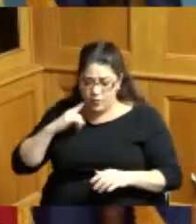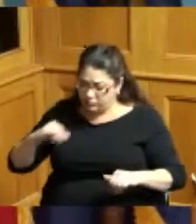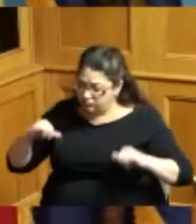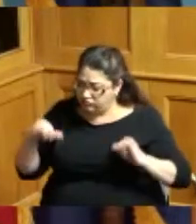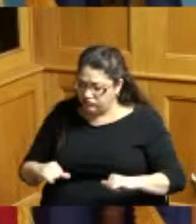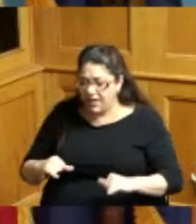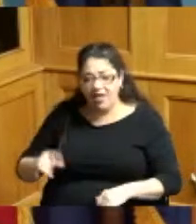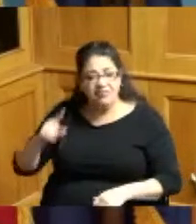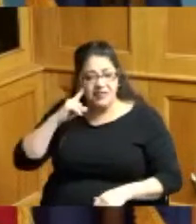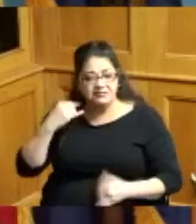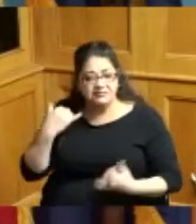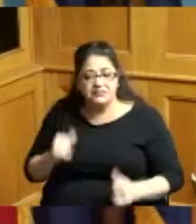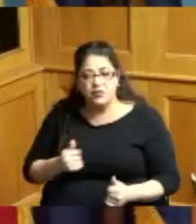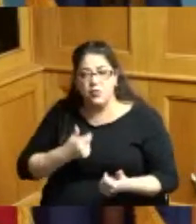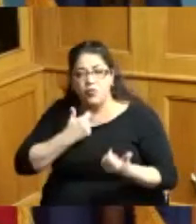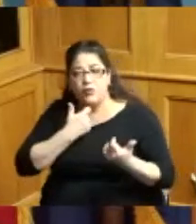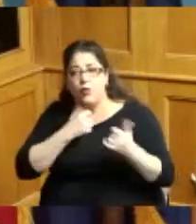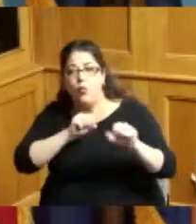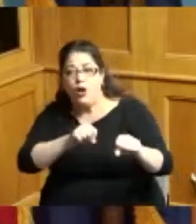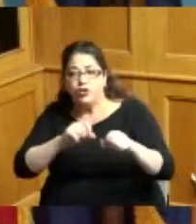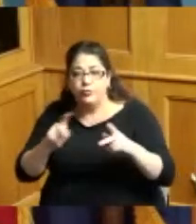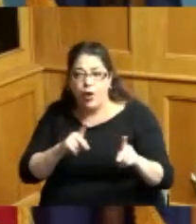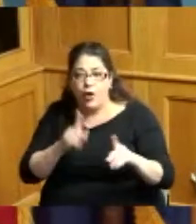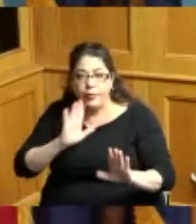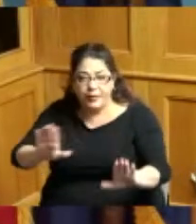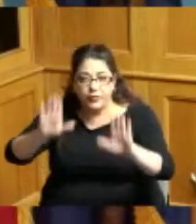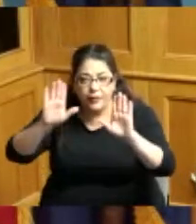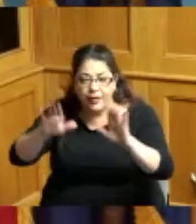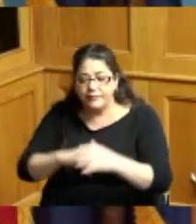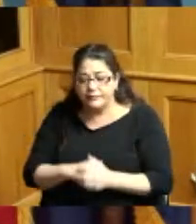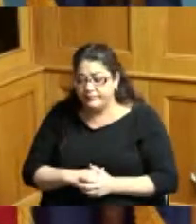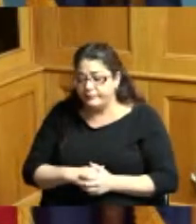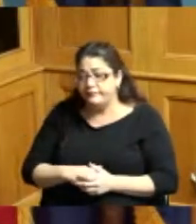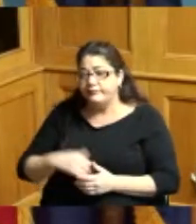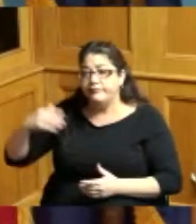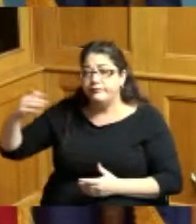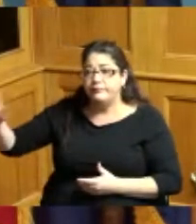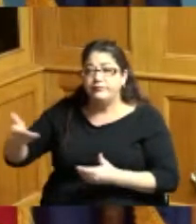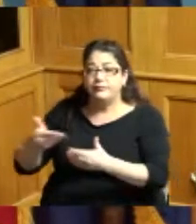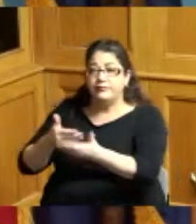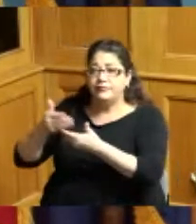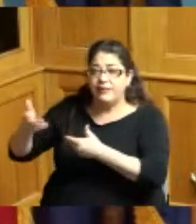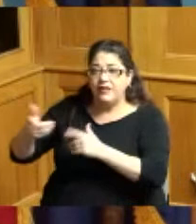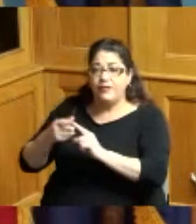have been great I stand firm on these issues that are coming from the people and I just wish issues